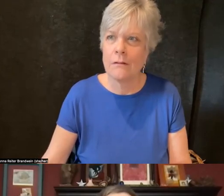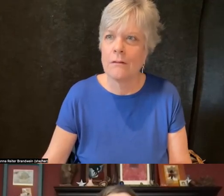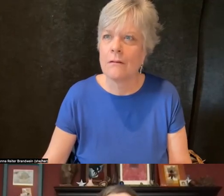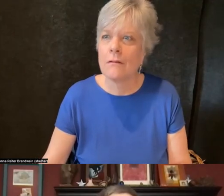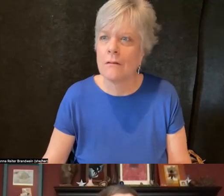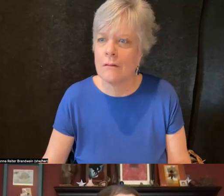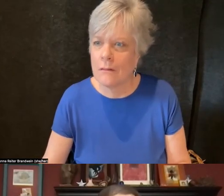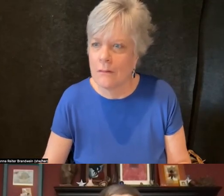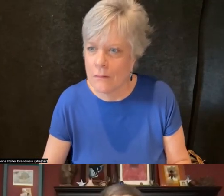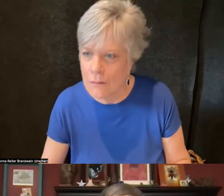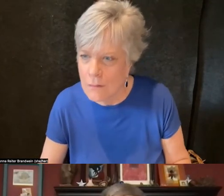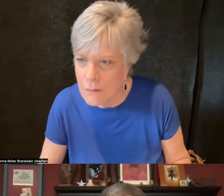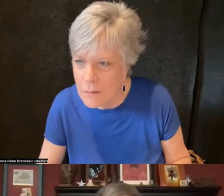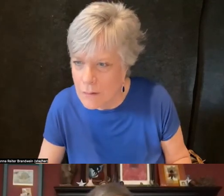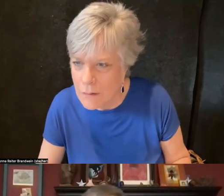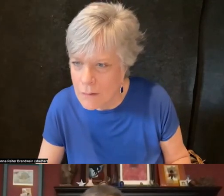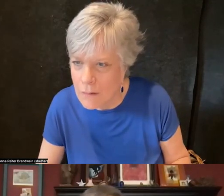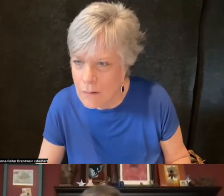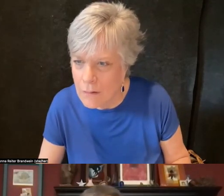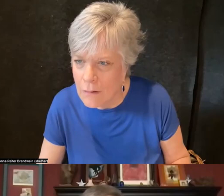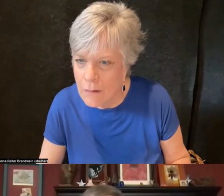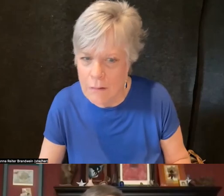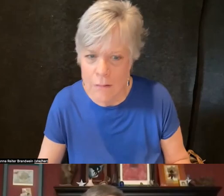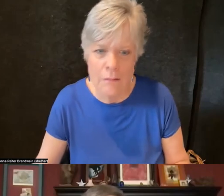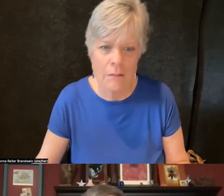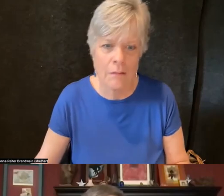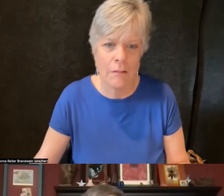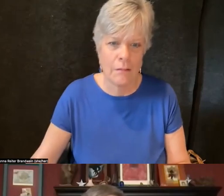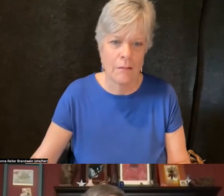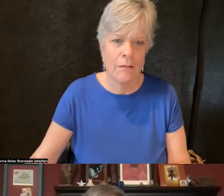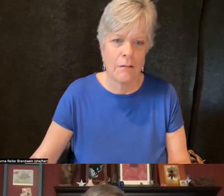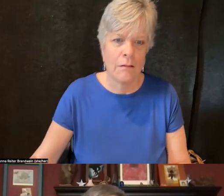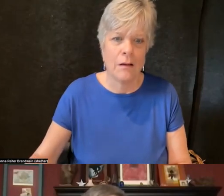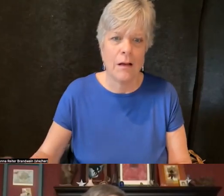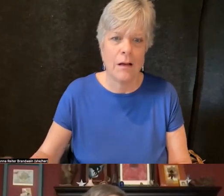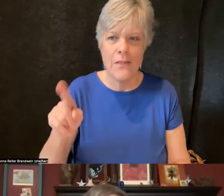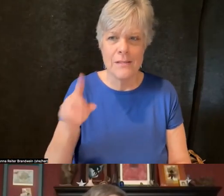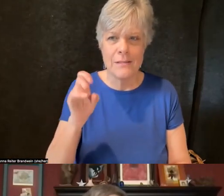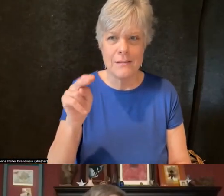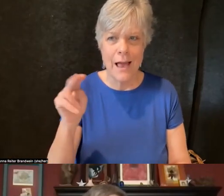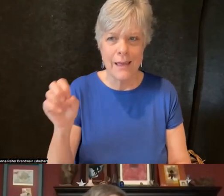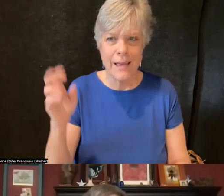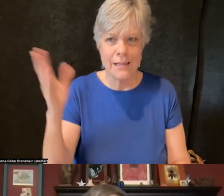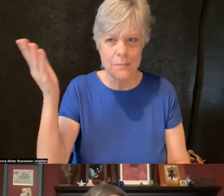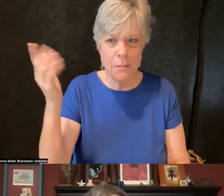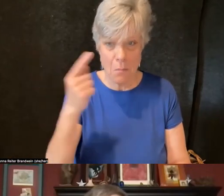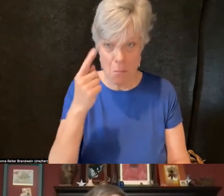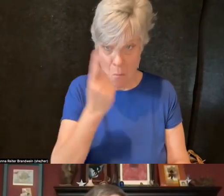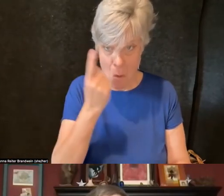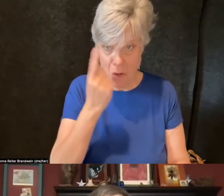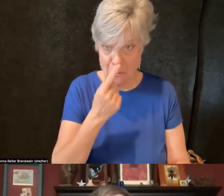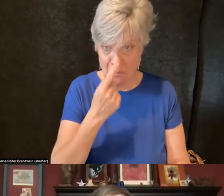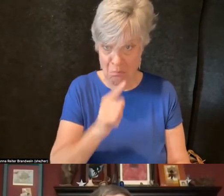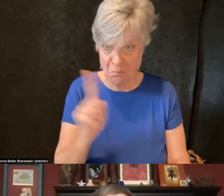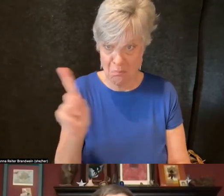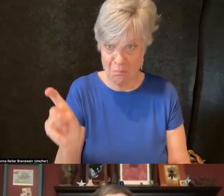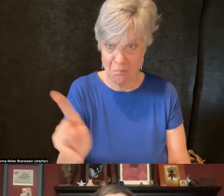I actually was, this is Diane speaking. I was wondering if I could ask a question of everyone to the degree people might feel comfortable